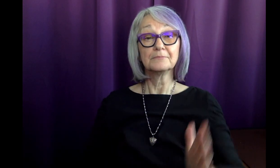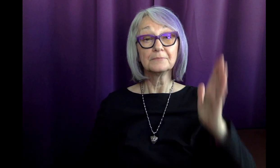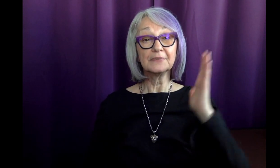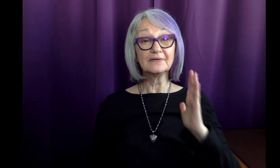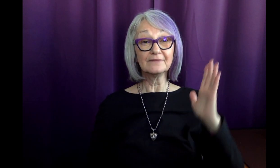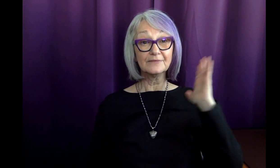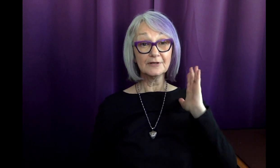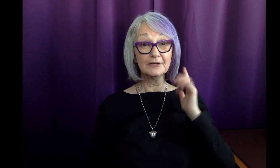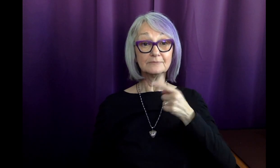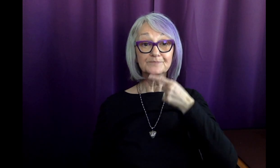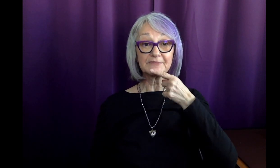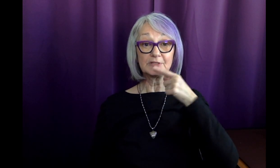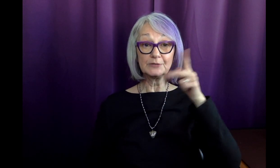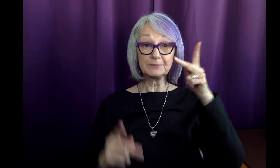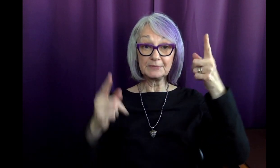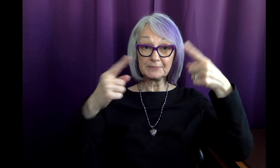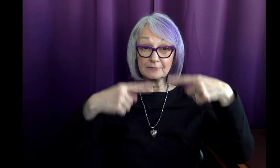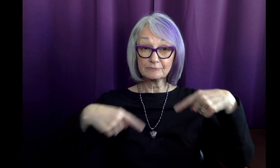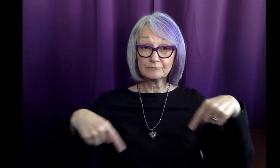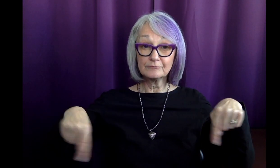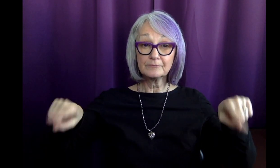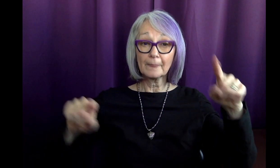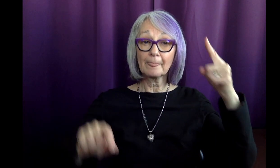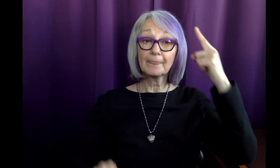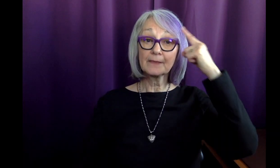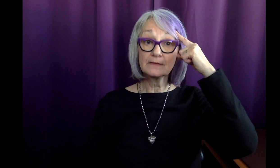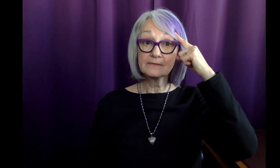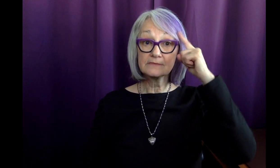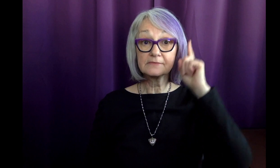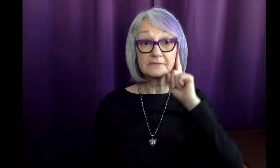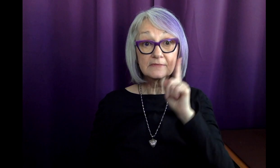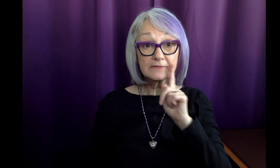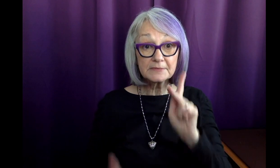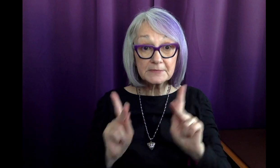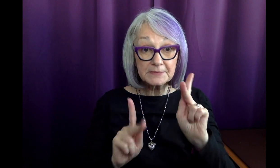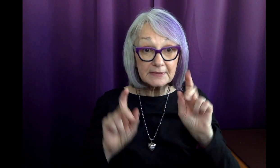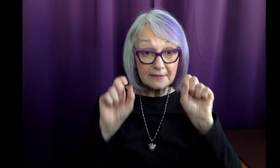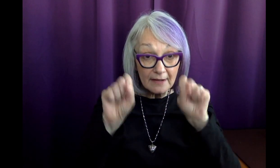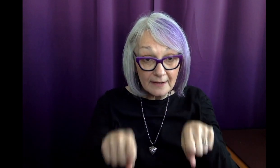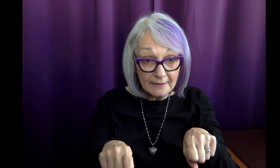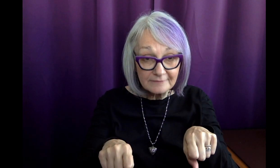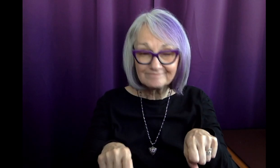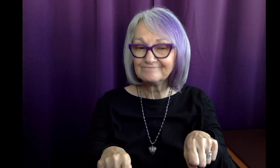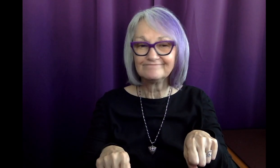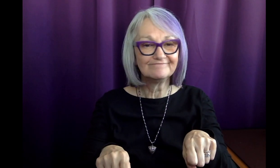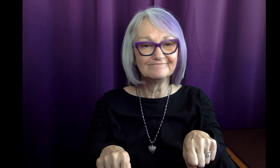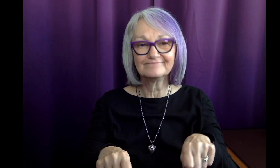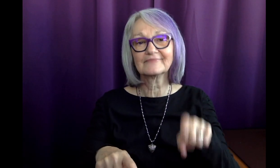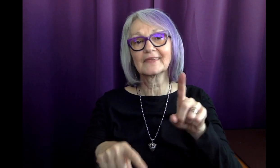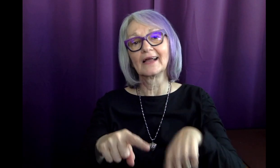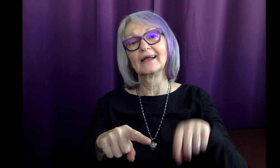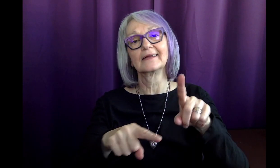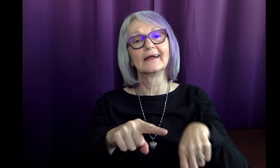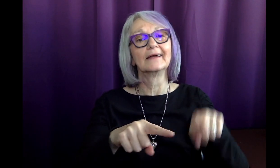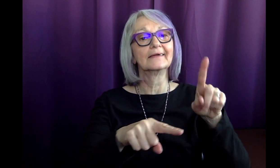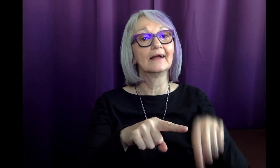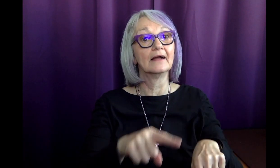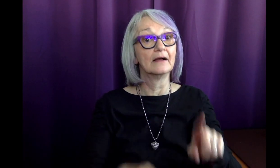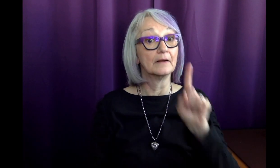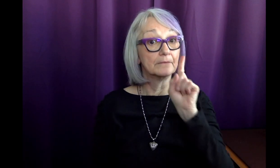In the past, Hearing people thought Deaf people couldn't be successful